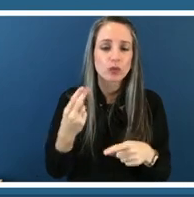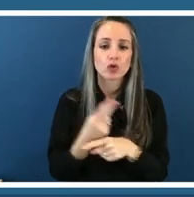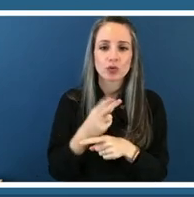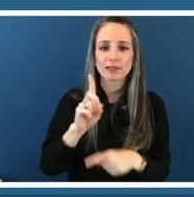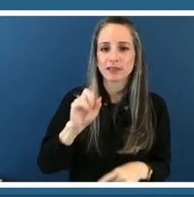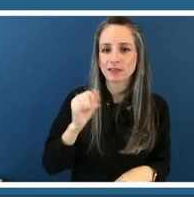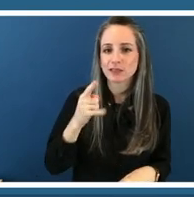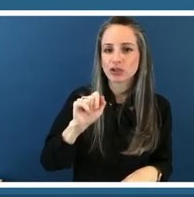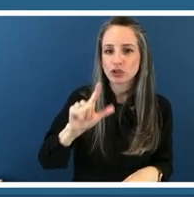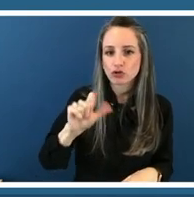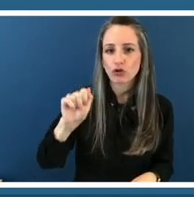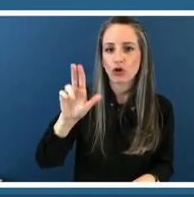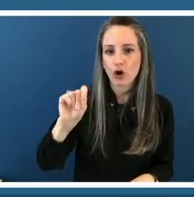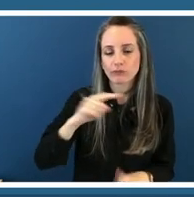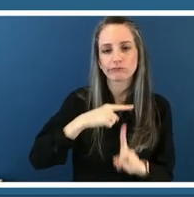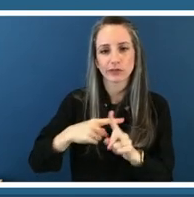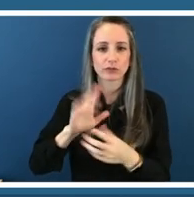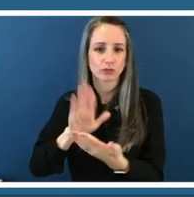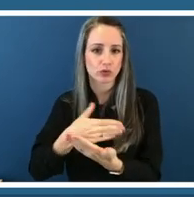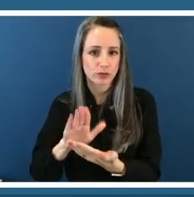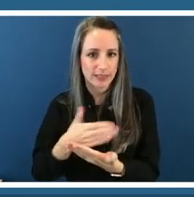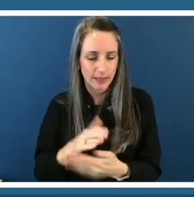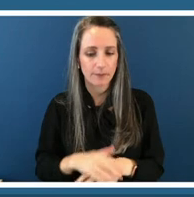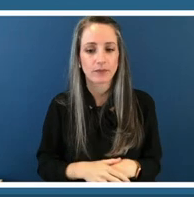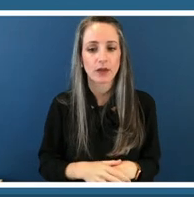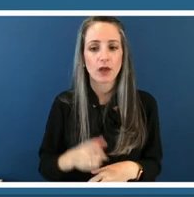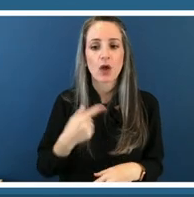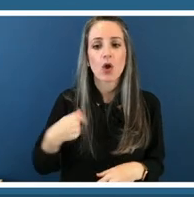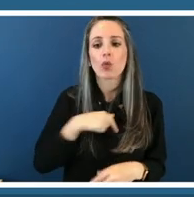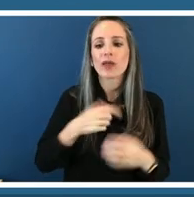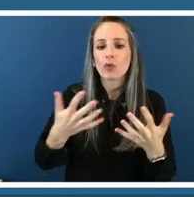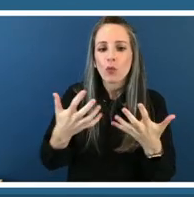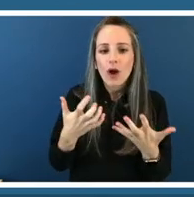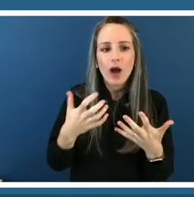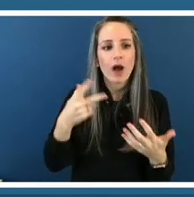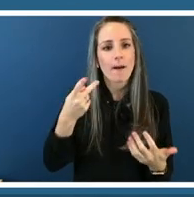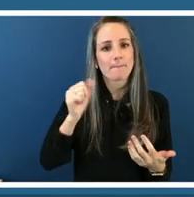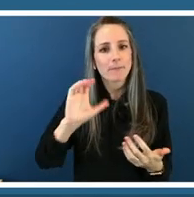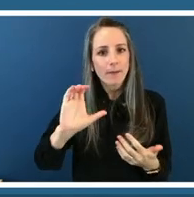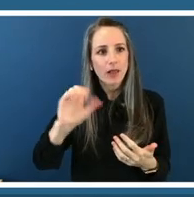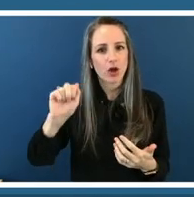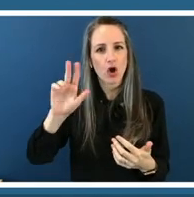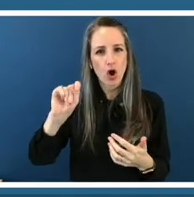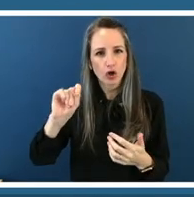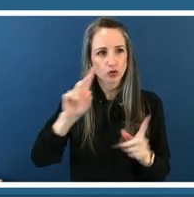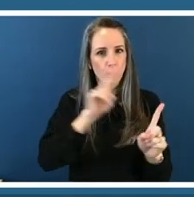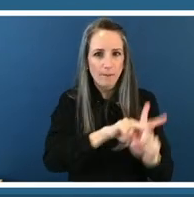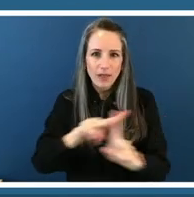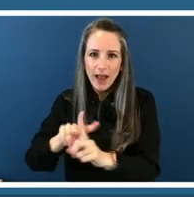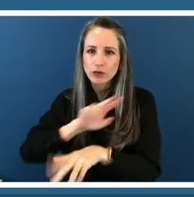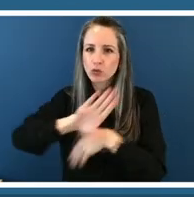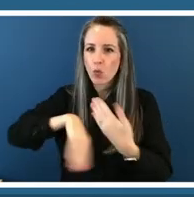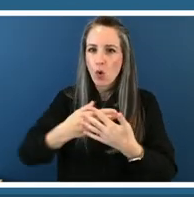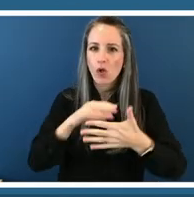connections we make to public art will have applications to all subject matter areas